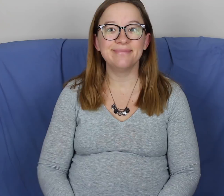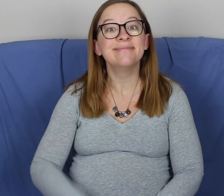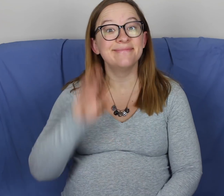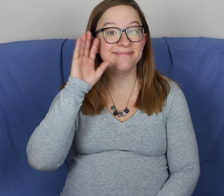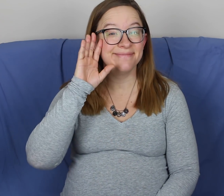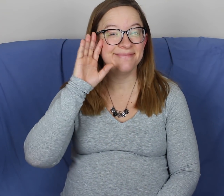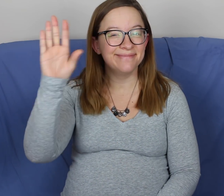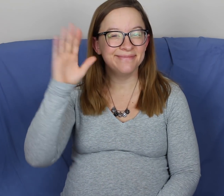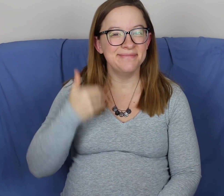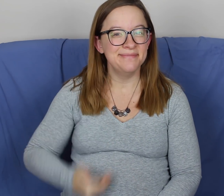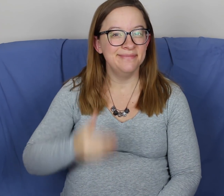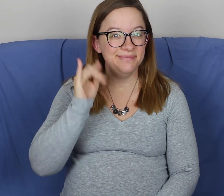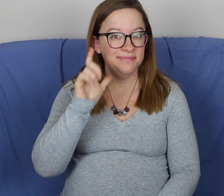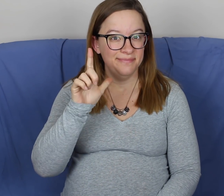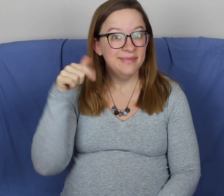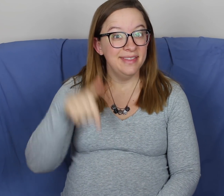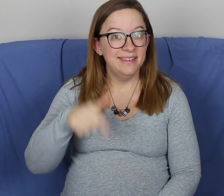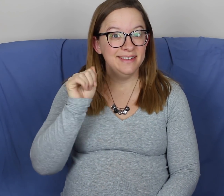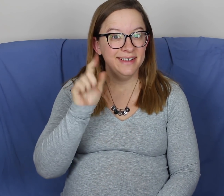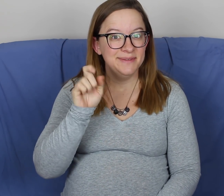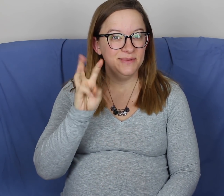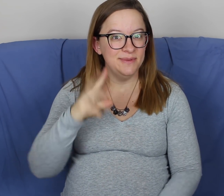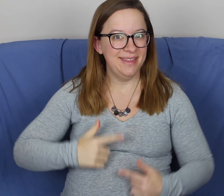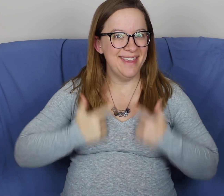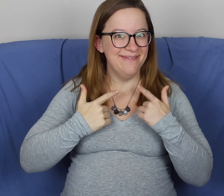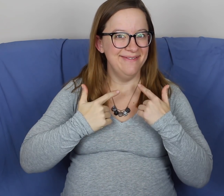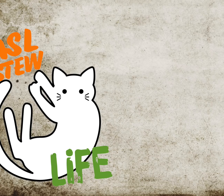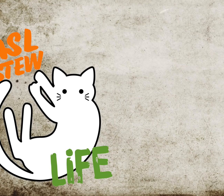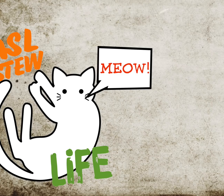Hello, I'm Jill. This is ASL Stew Life!